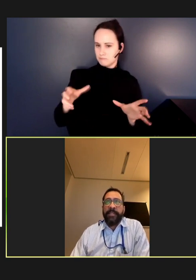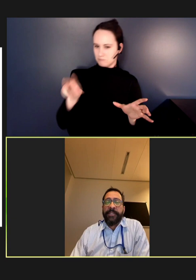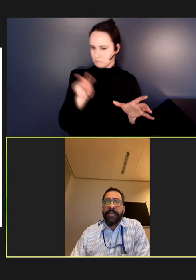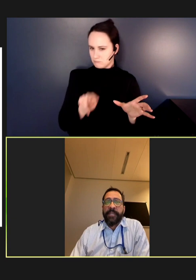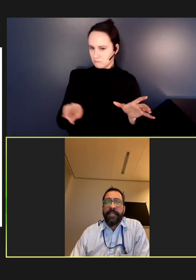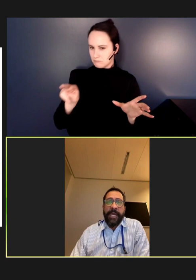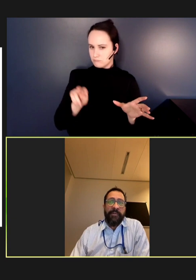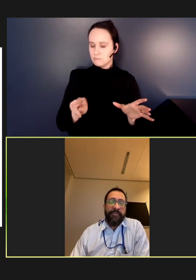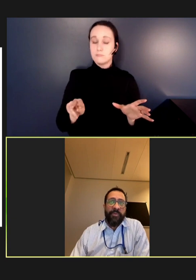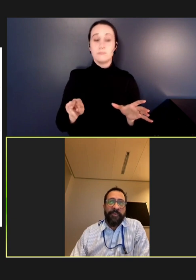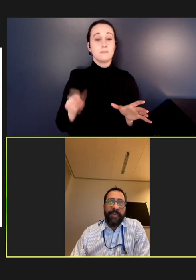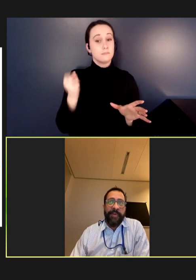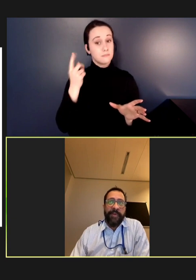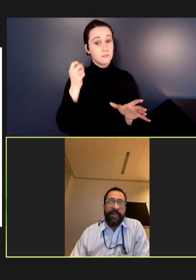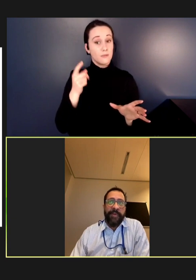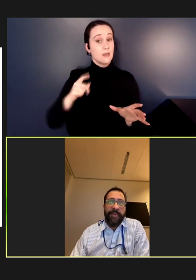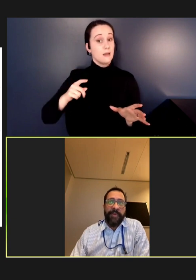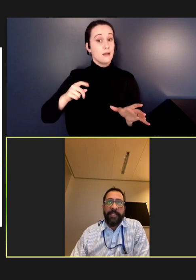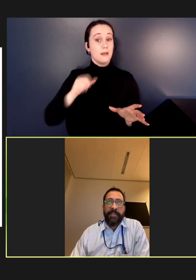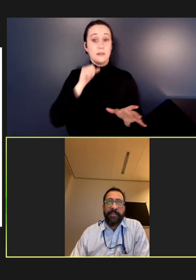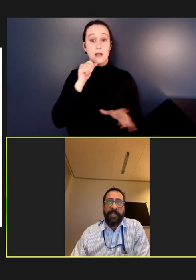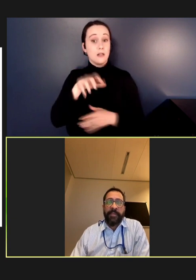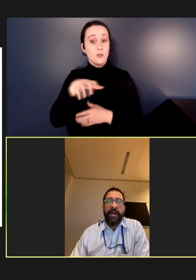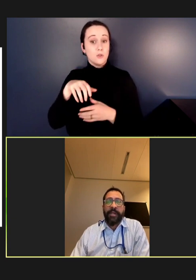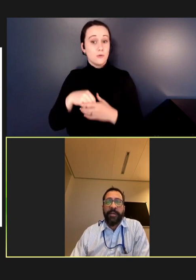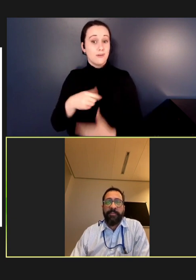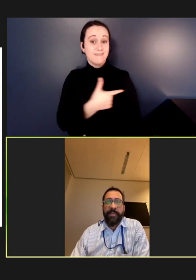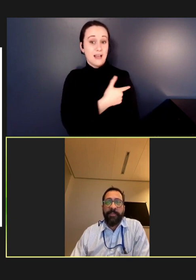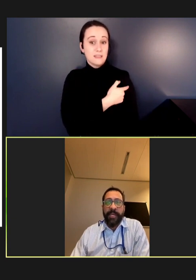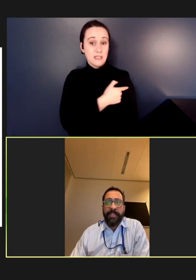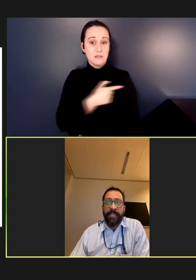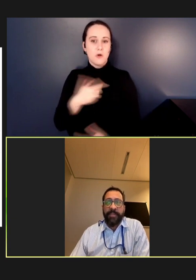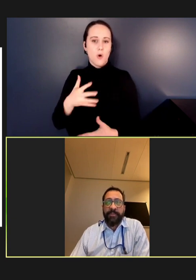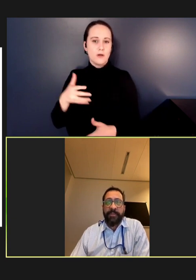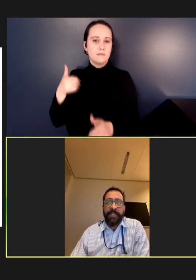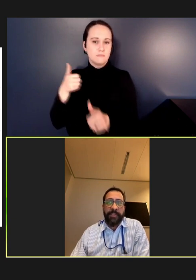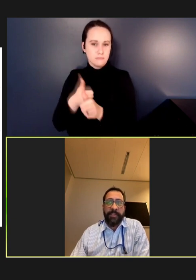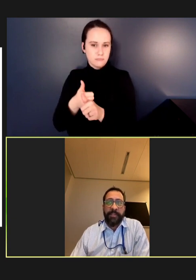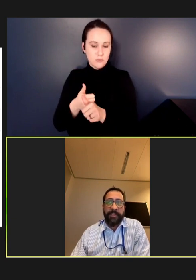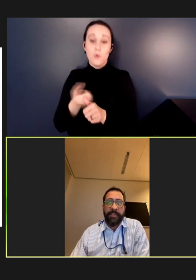It doesn't account for vaccination that is caught up behind schedule. It doesn't account